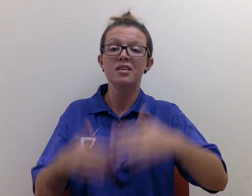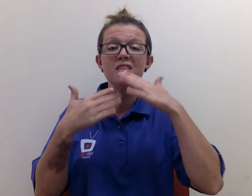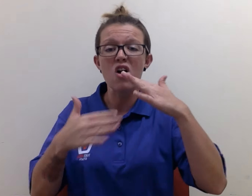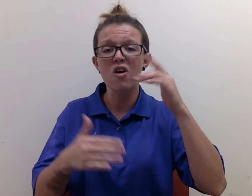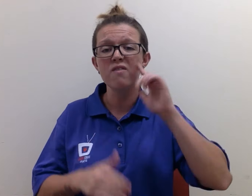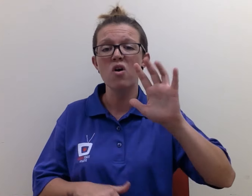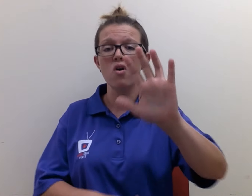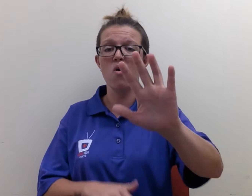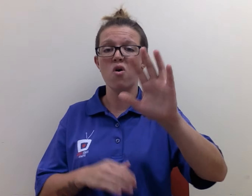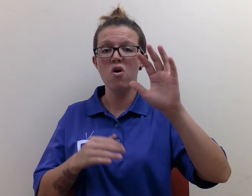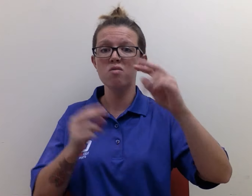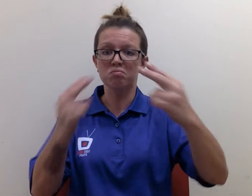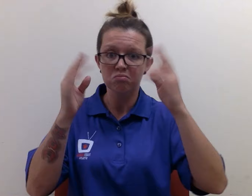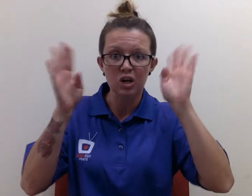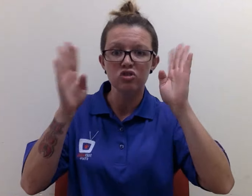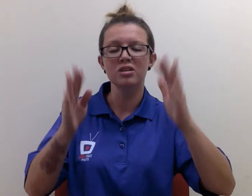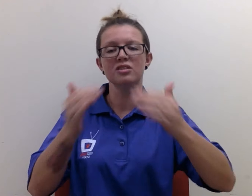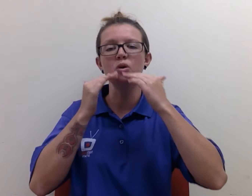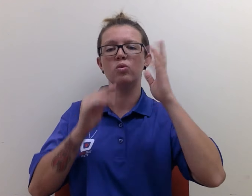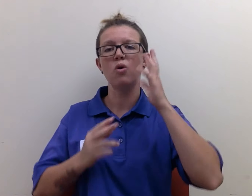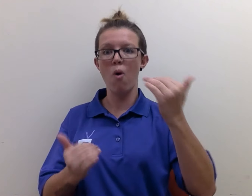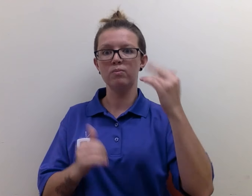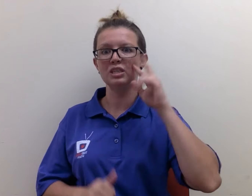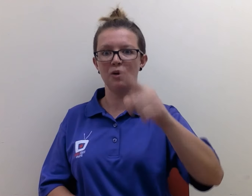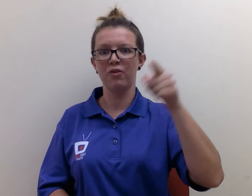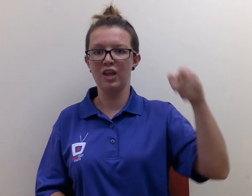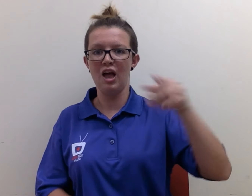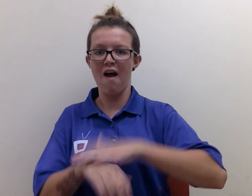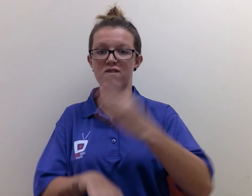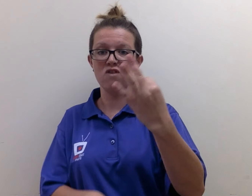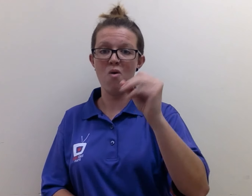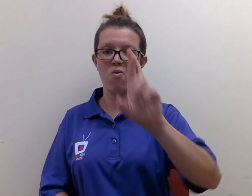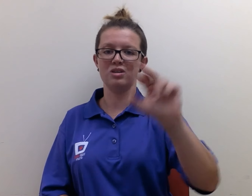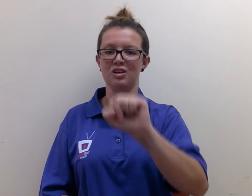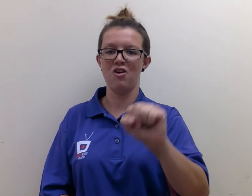Thank you for watching the vlog! We hope to see you at the show either on Friday or Saturday!